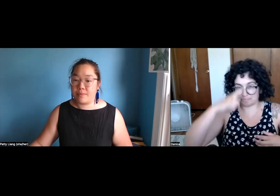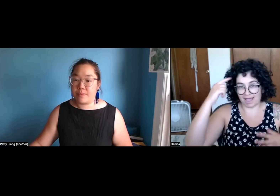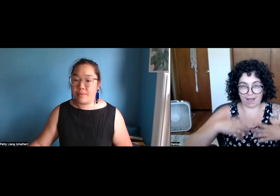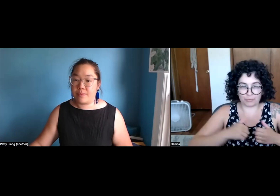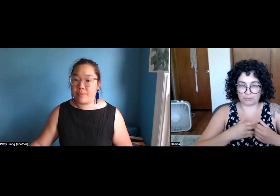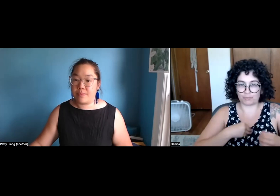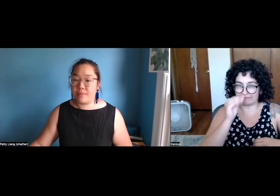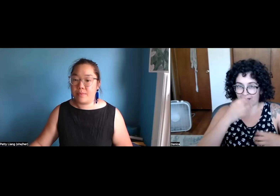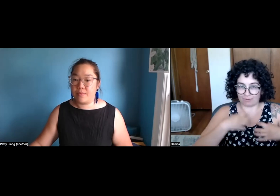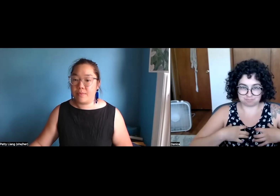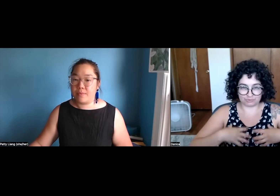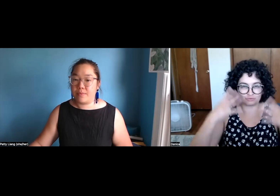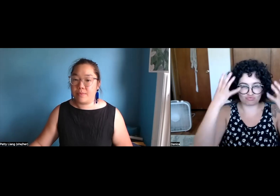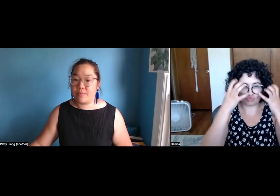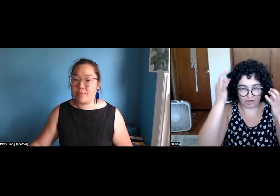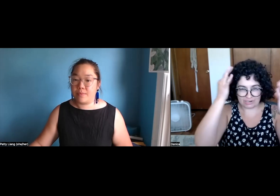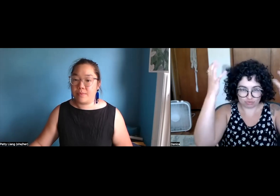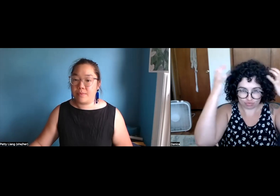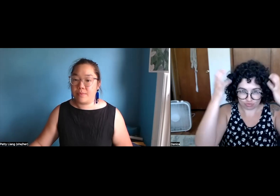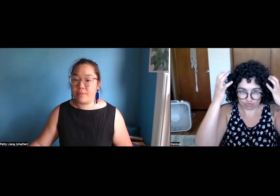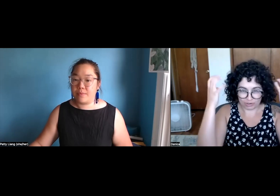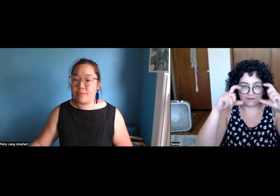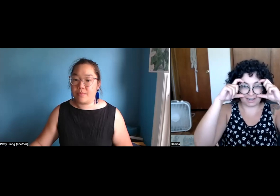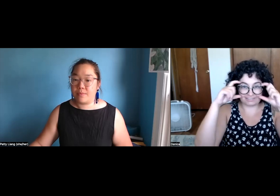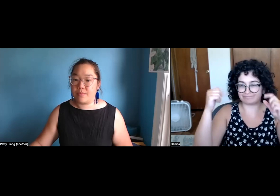I'm wearing a black dress with a white flowers on it.